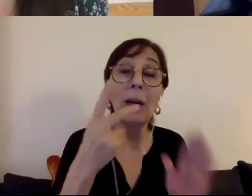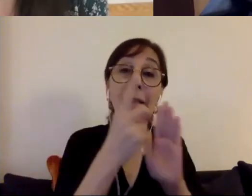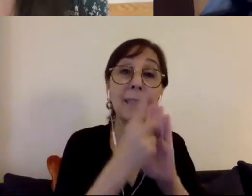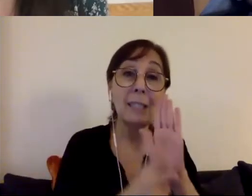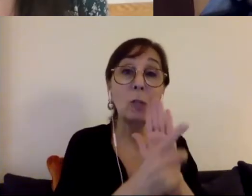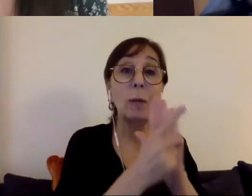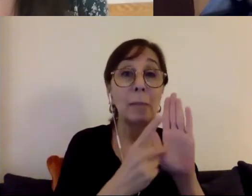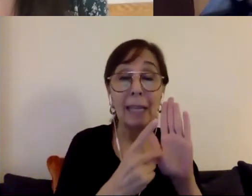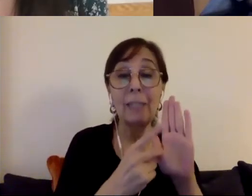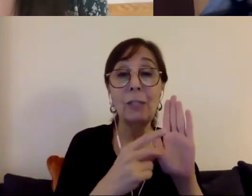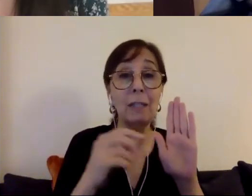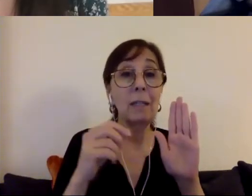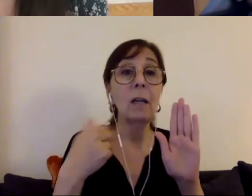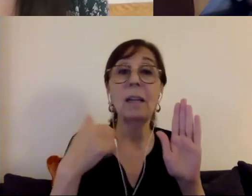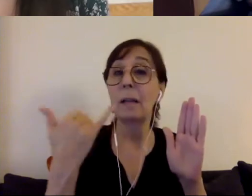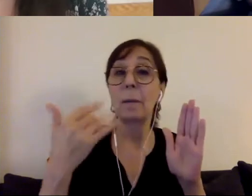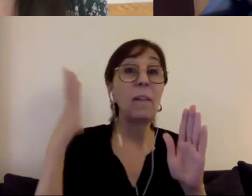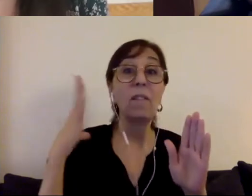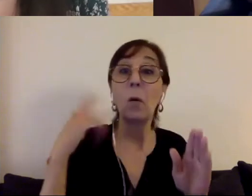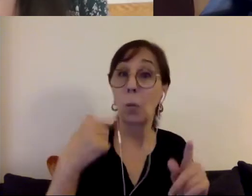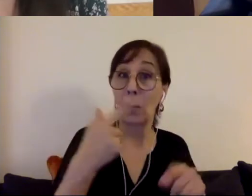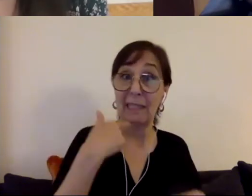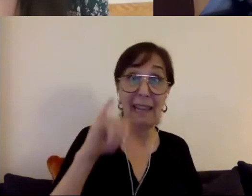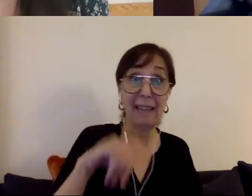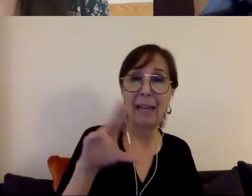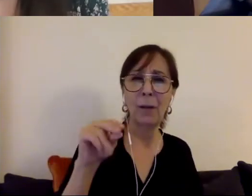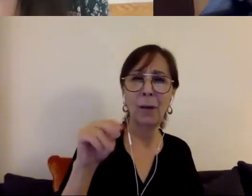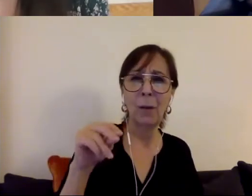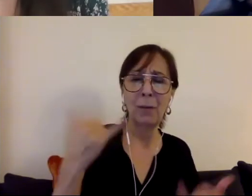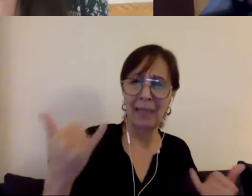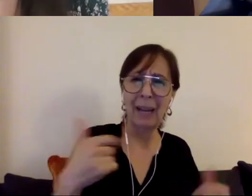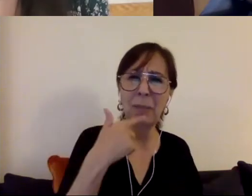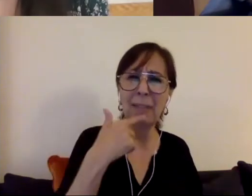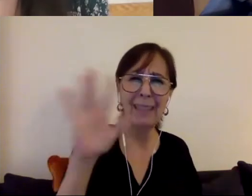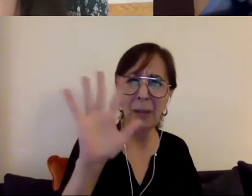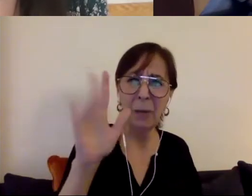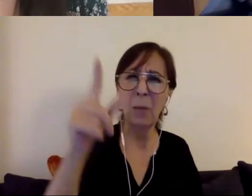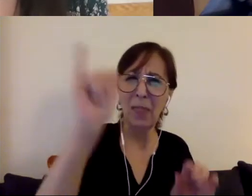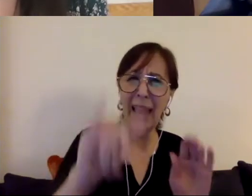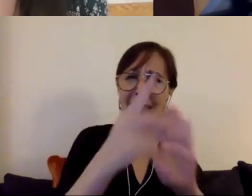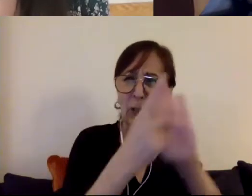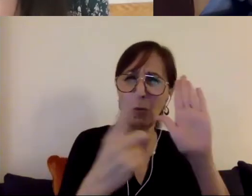use the words discrimination, and justice, and equality, civil rights,